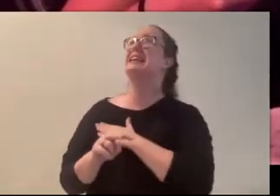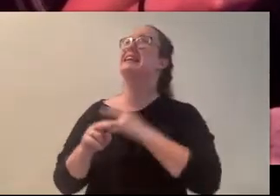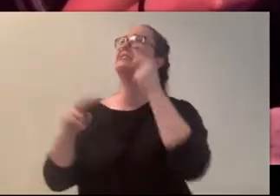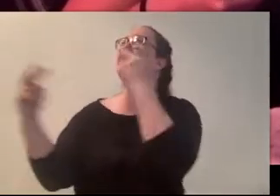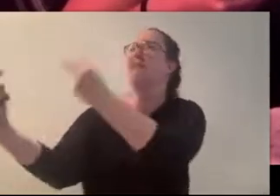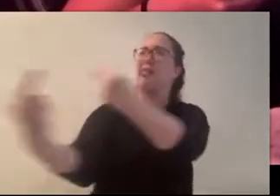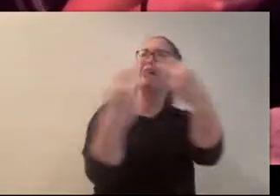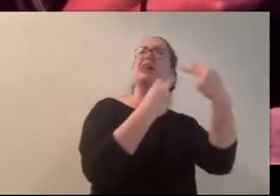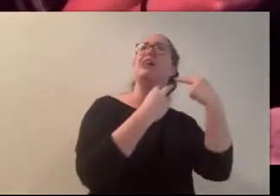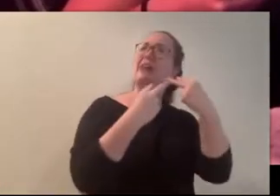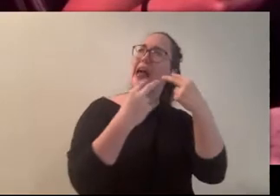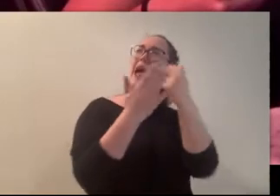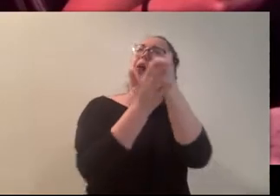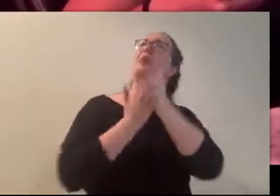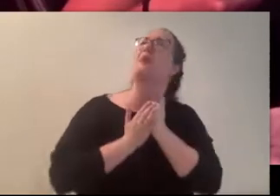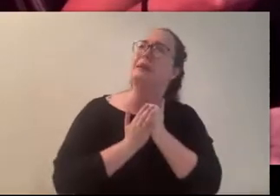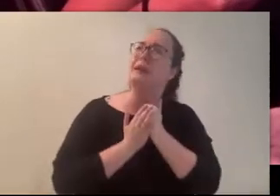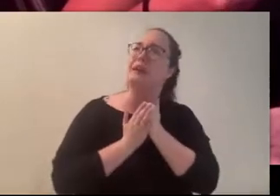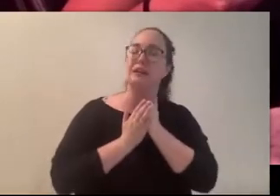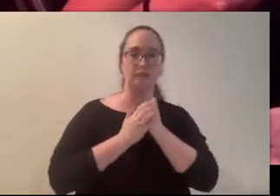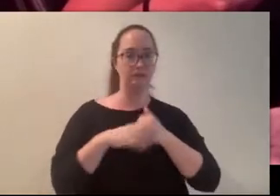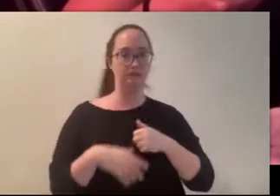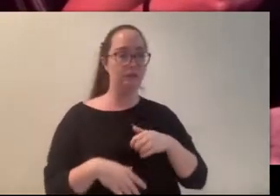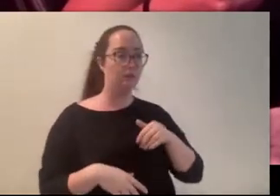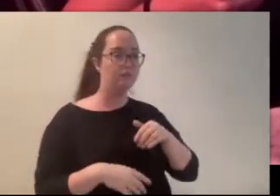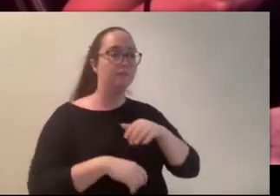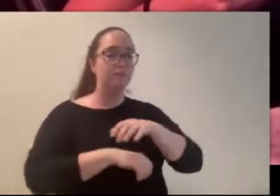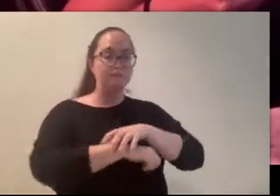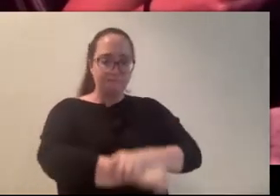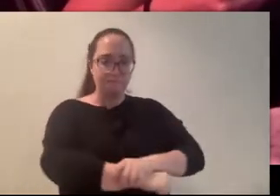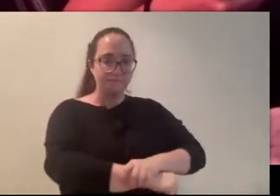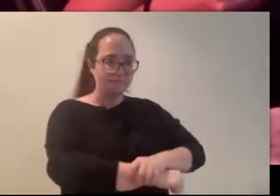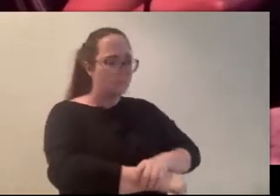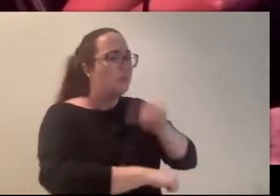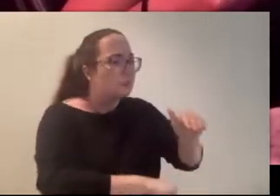“The words,” Stefi said hurriedly, “you have to say the words when she’s right behind you!”